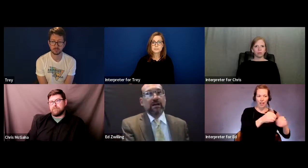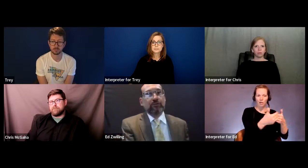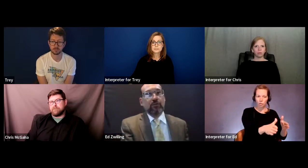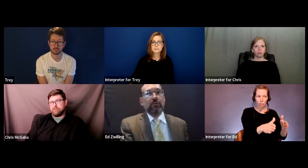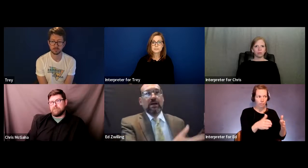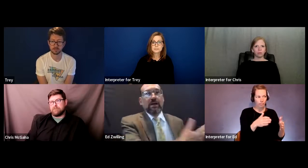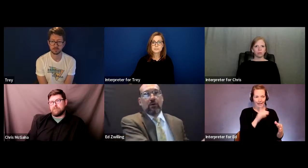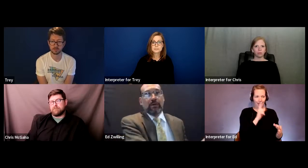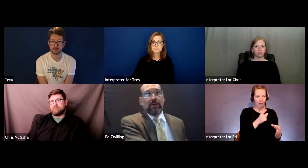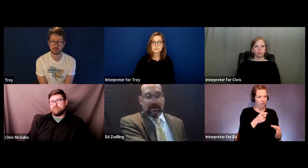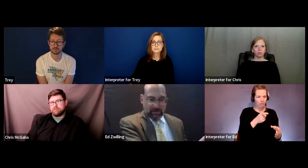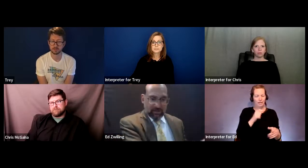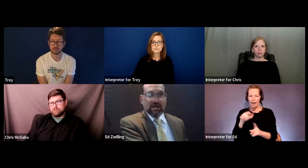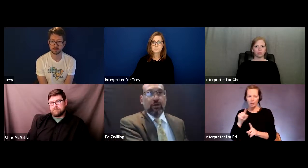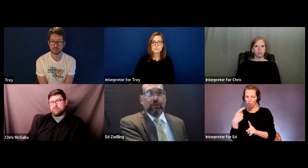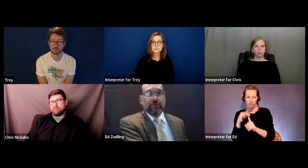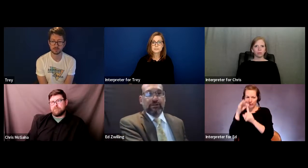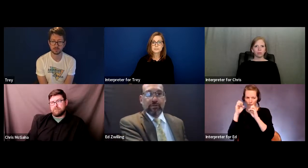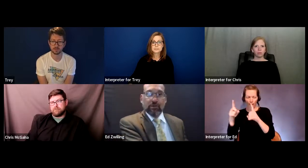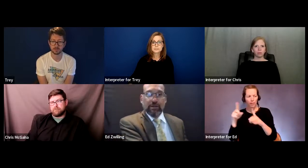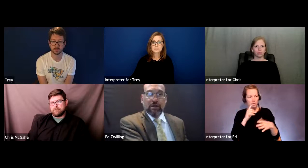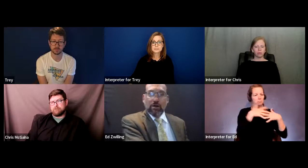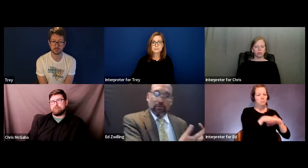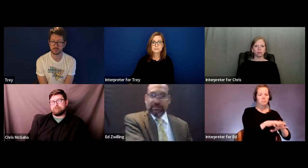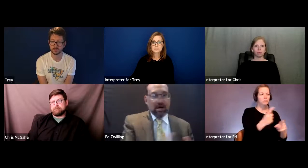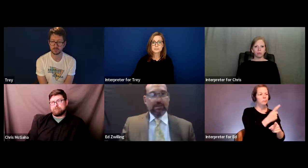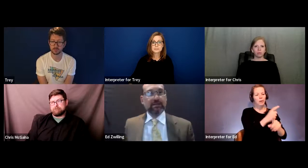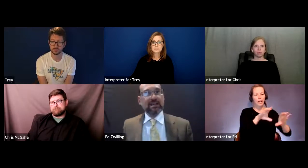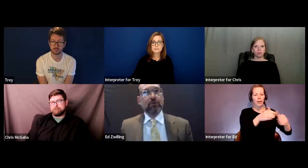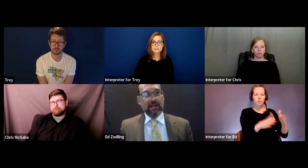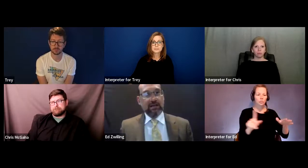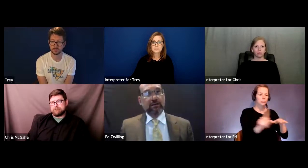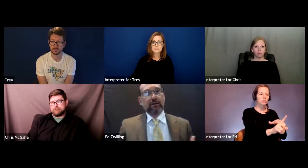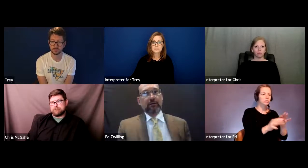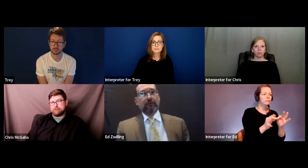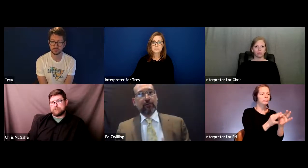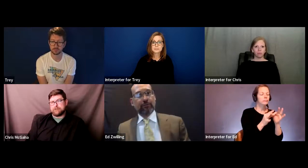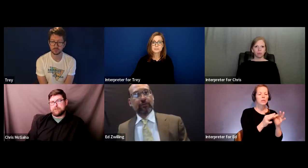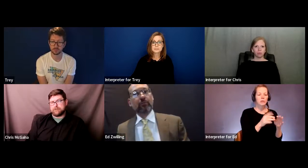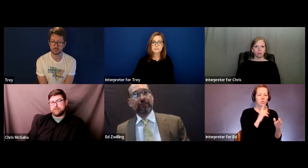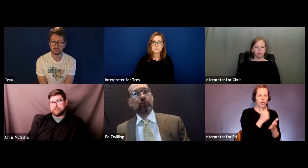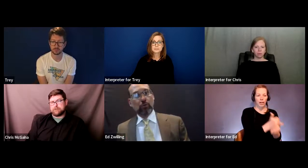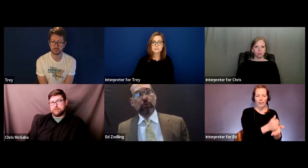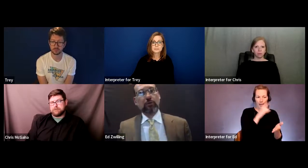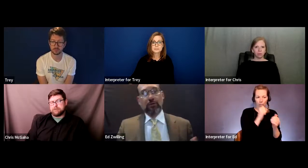classroom, helping a child with a disability who is not being segregated from the school